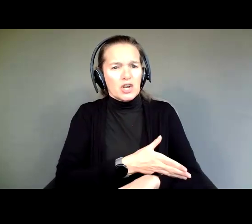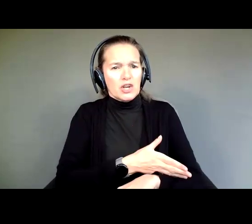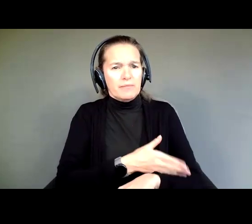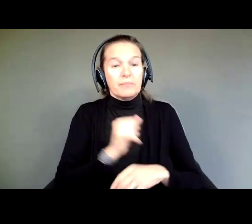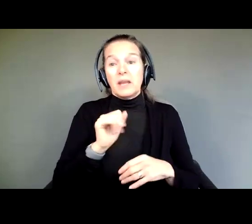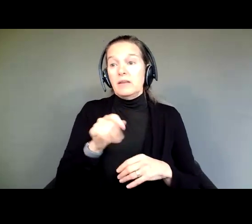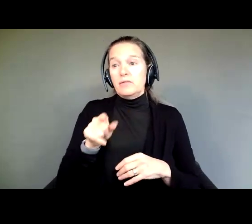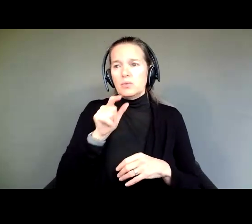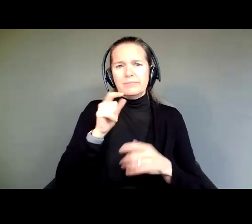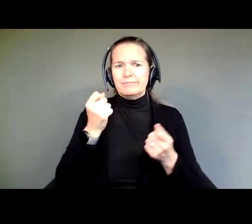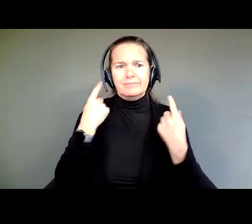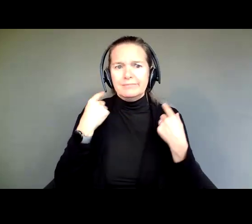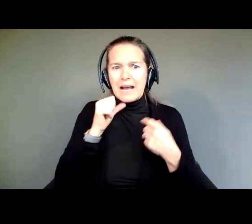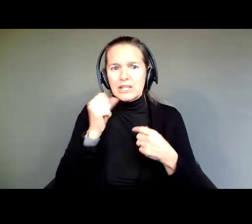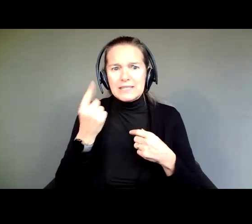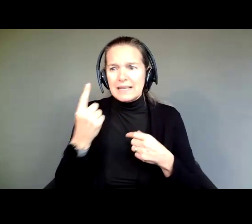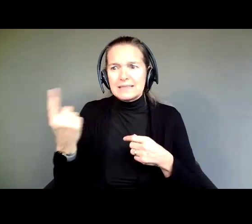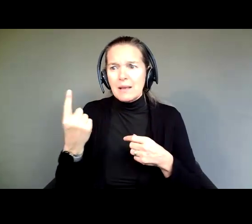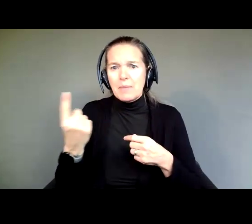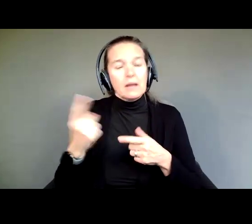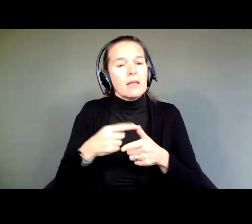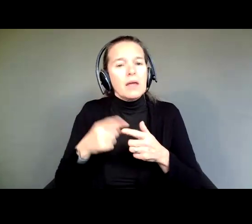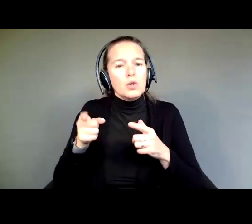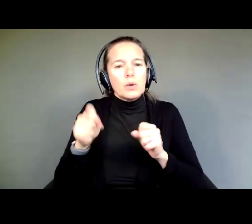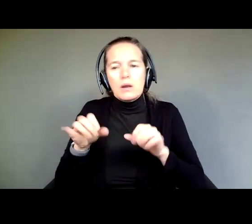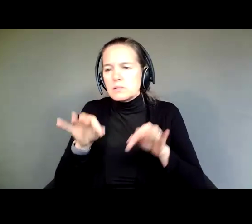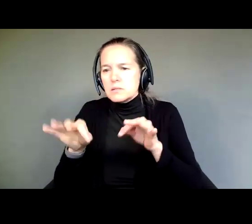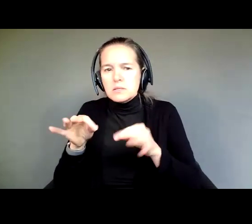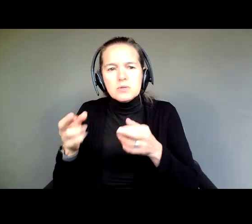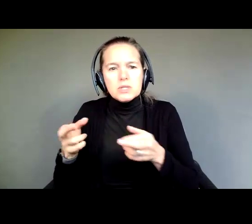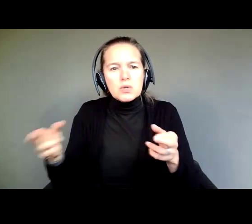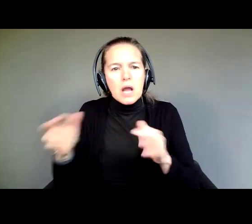you're able to get what you need to understand it. You want the best example?